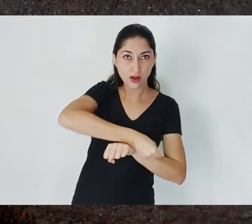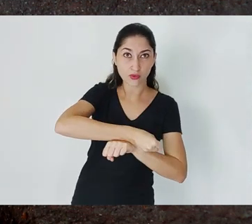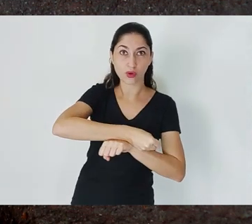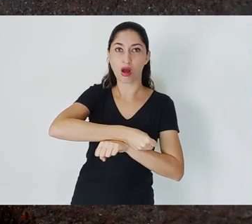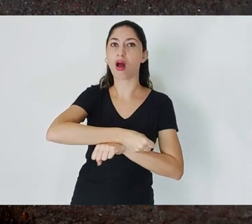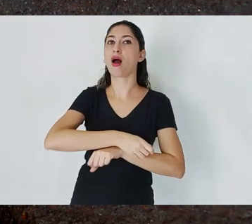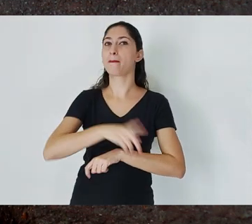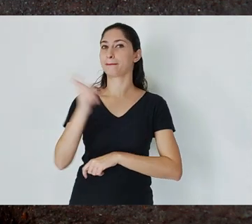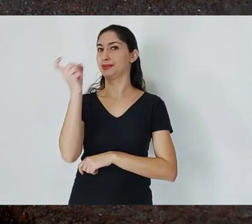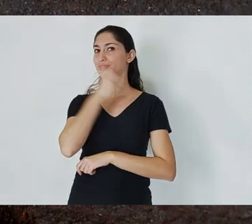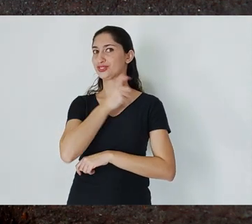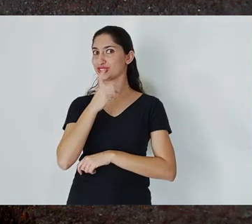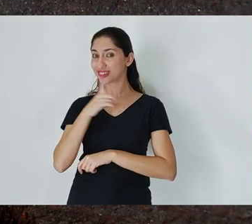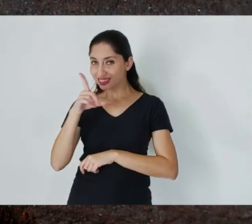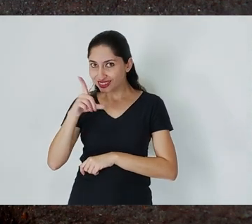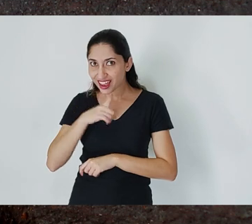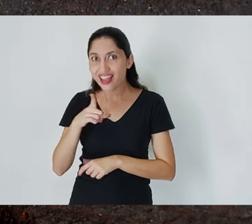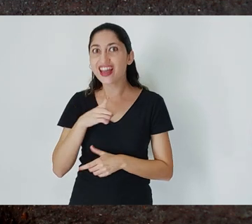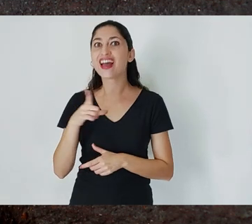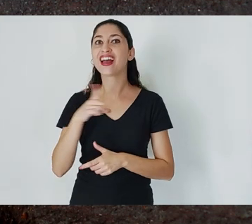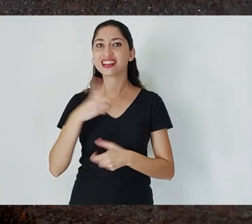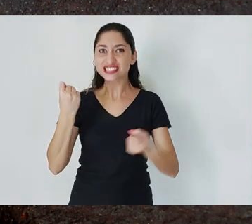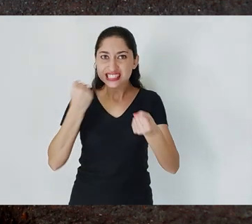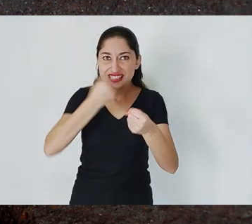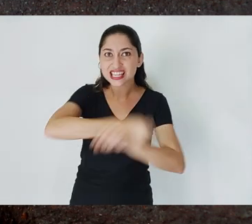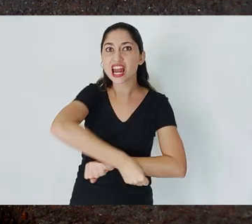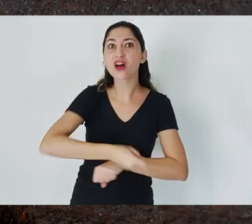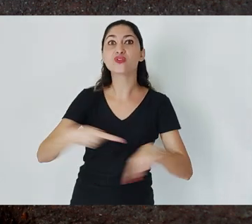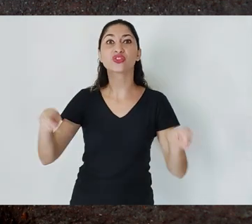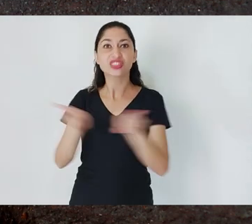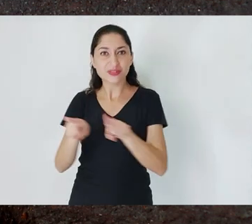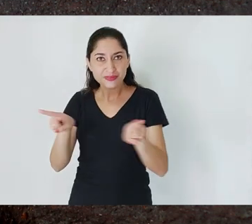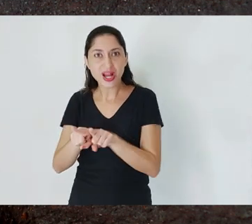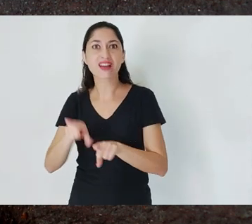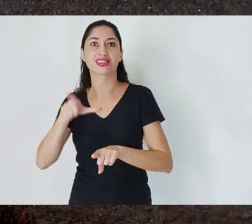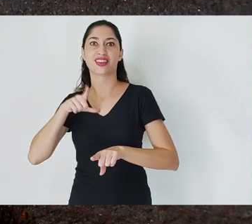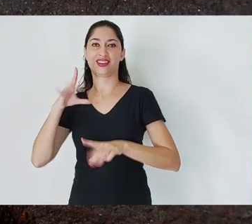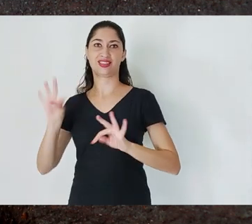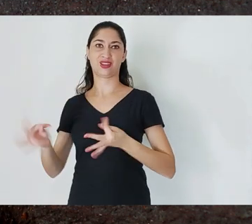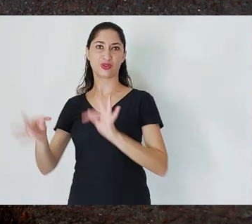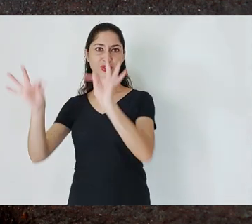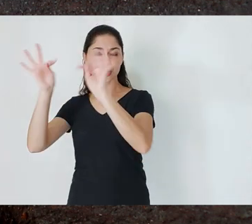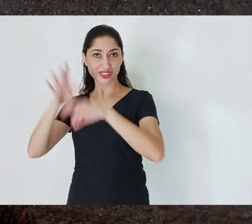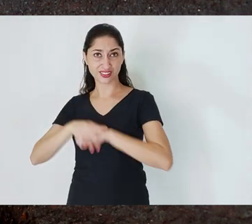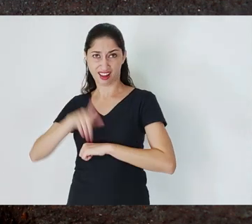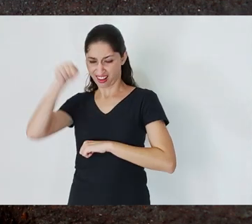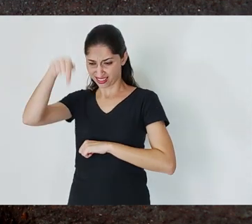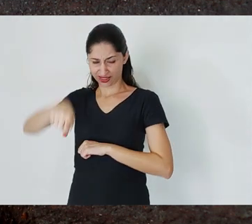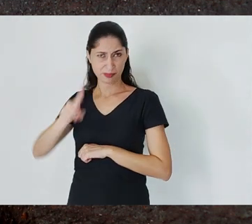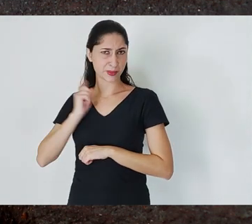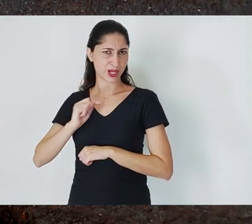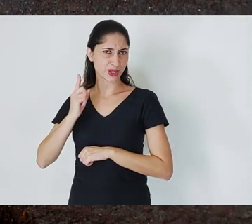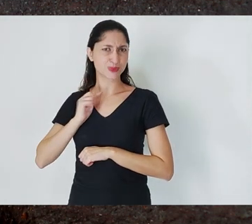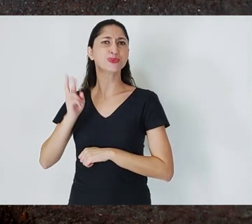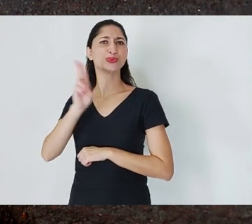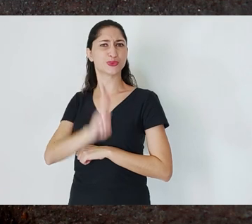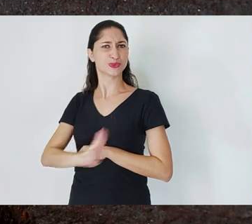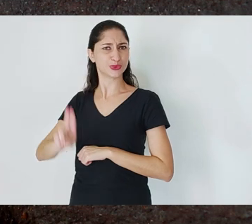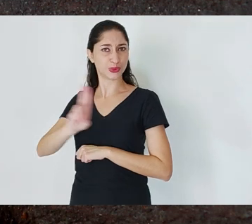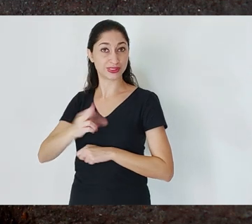Until the end of slavery, here, the Morro Velho Mine used slaves in its operation.